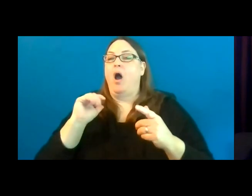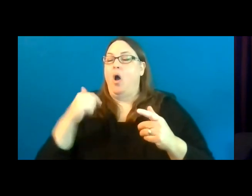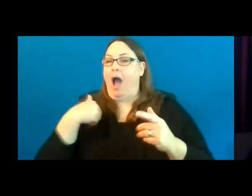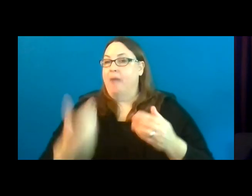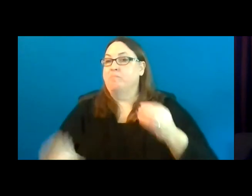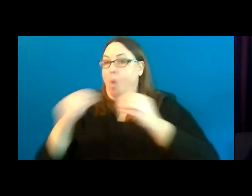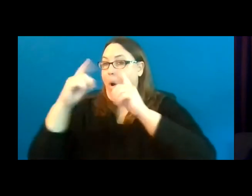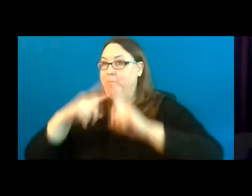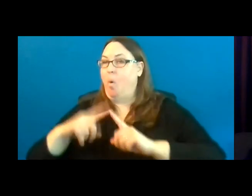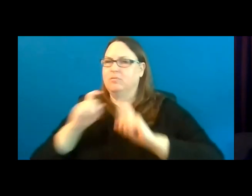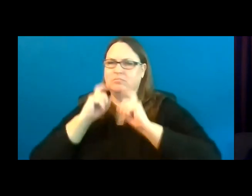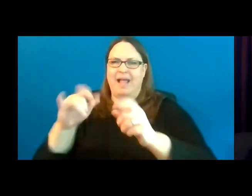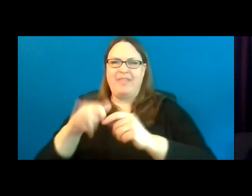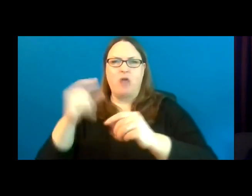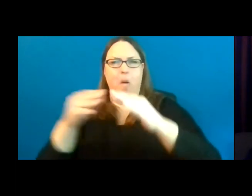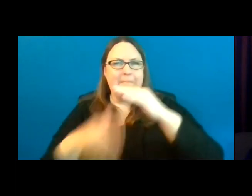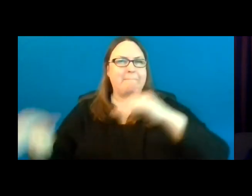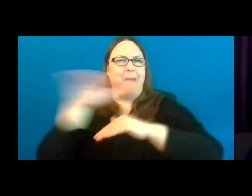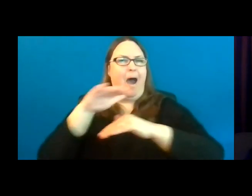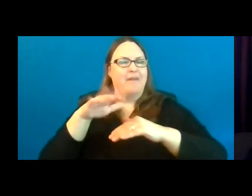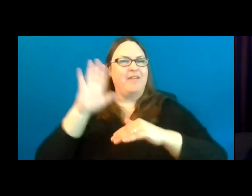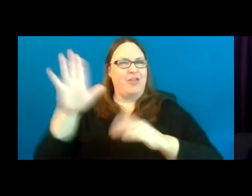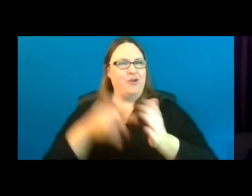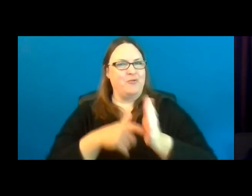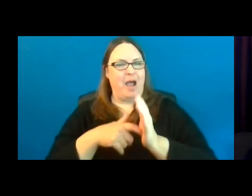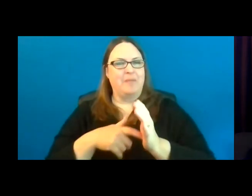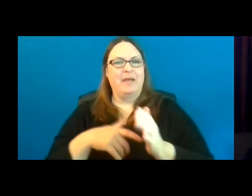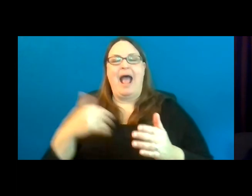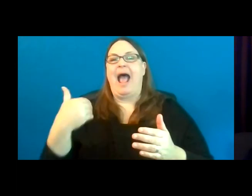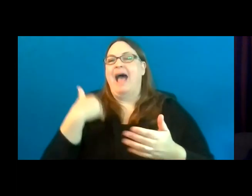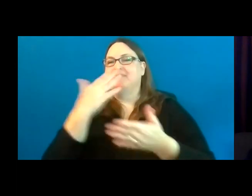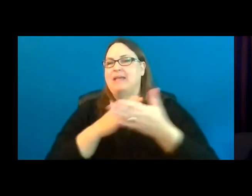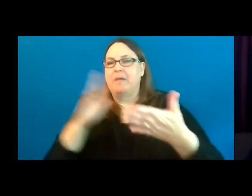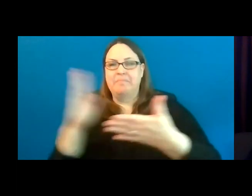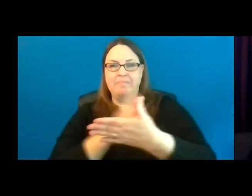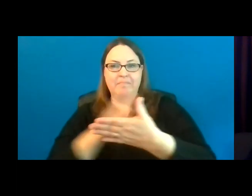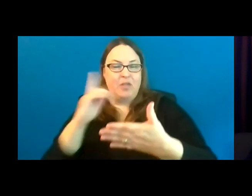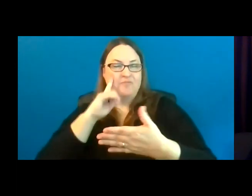There are points available on a sliding scale for some, a majority, or all of their project.